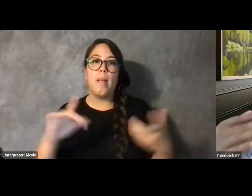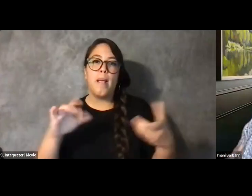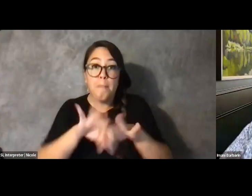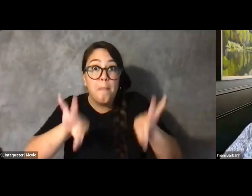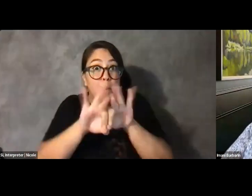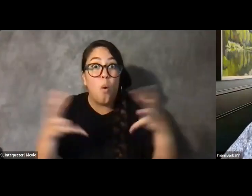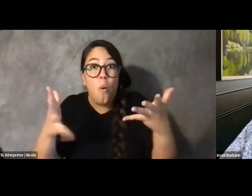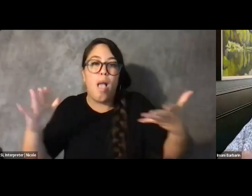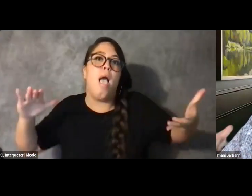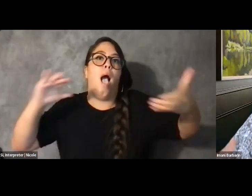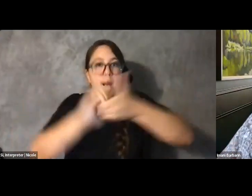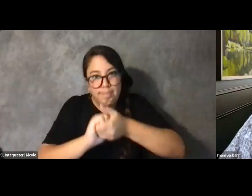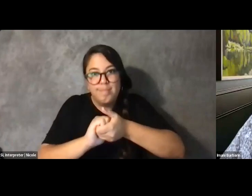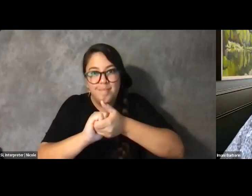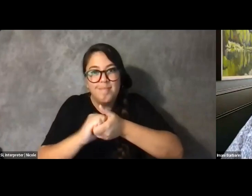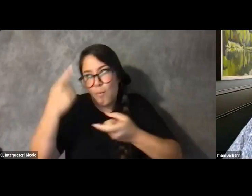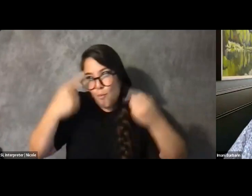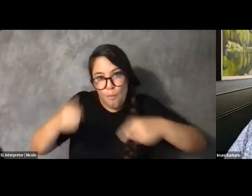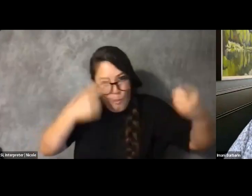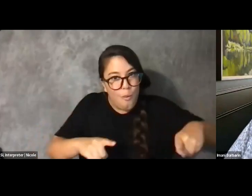Accessibility is a collaborative process.